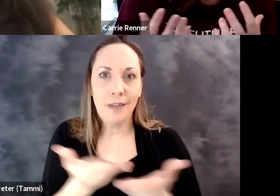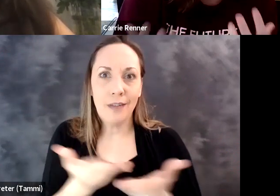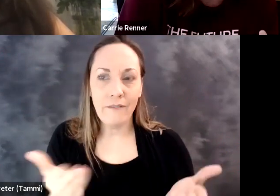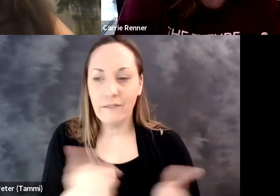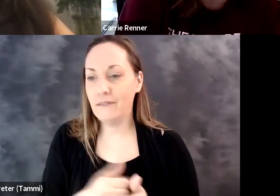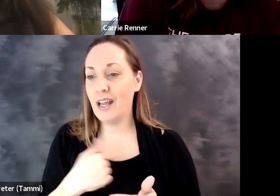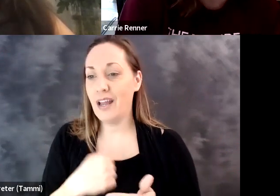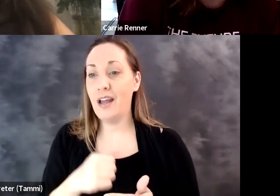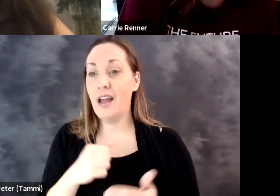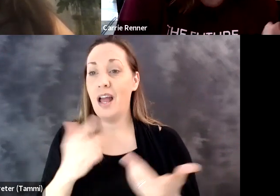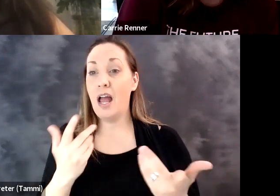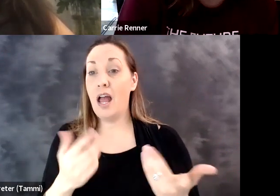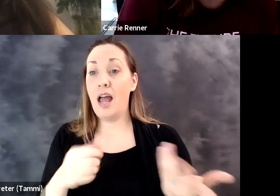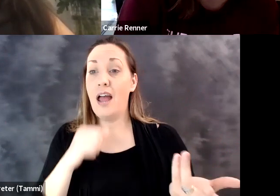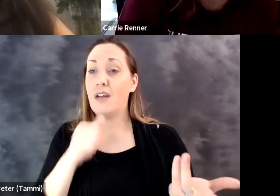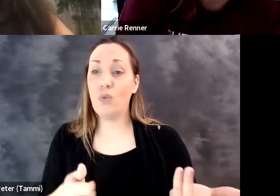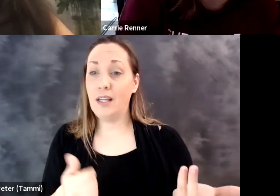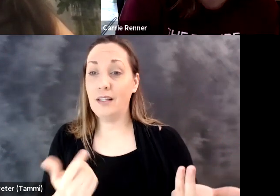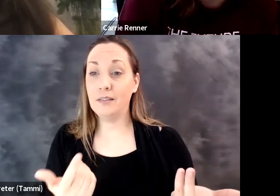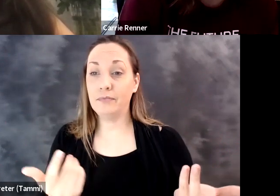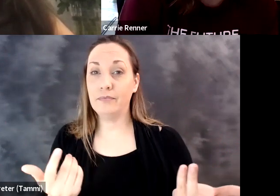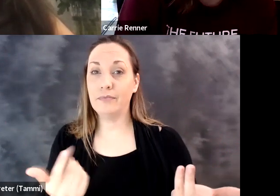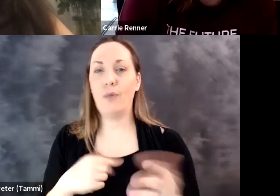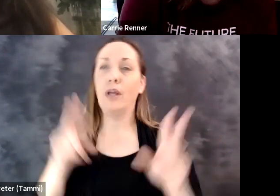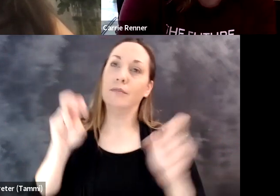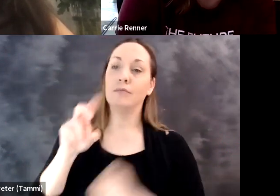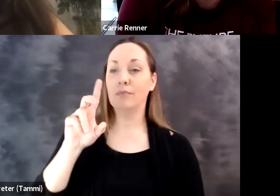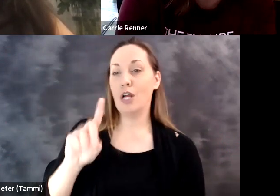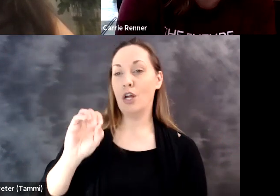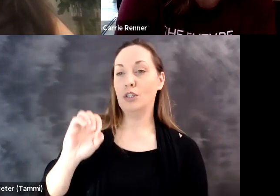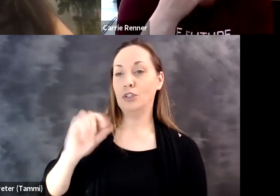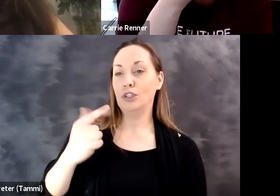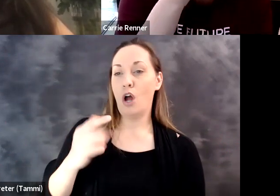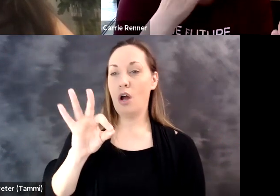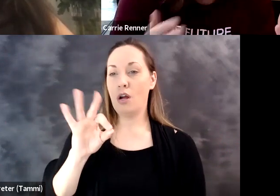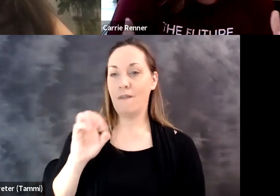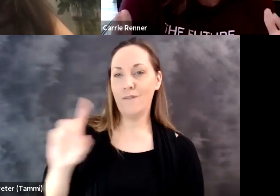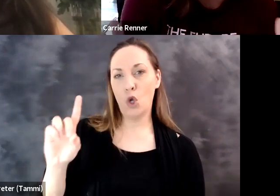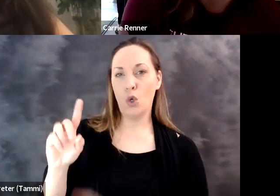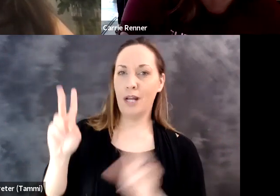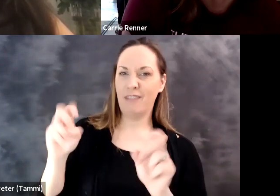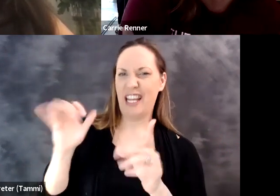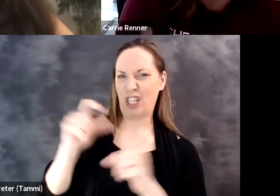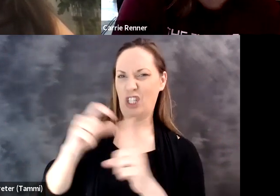people who love to test the new stuff. And, you know, we dog food around